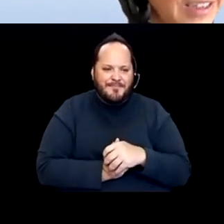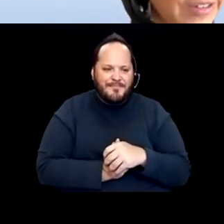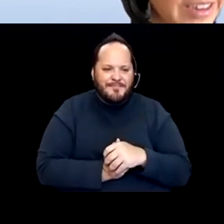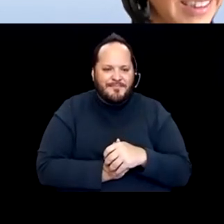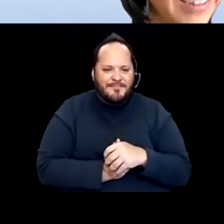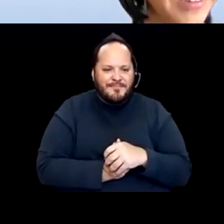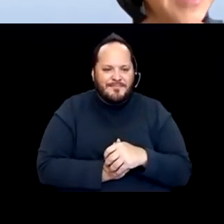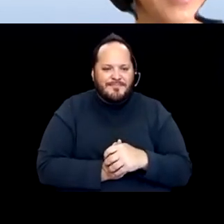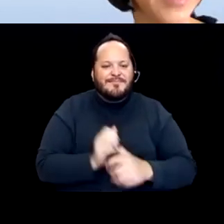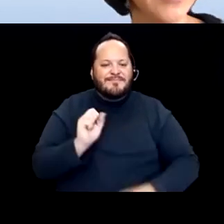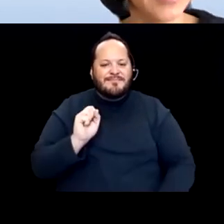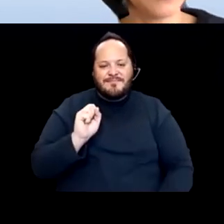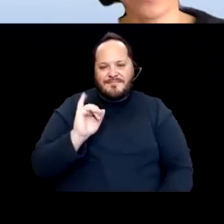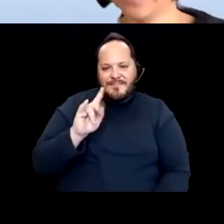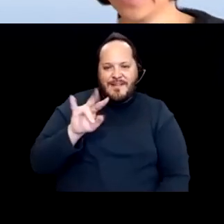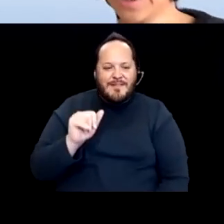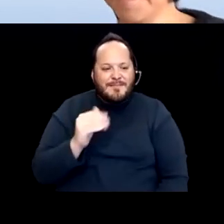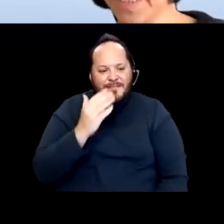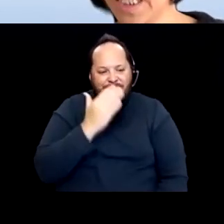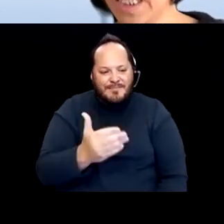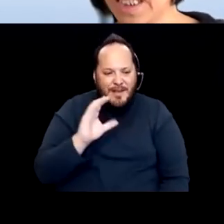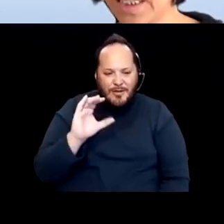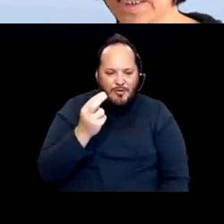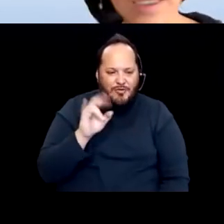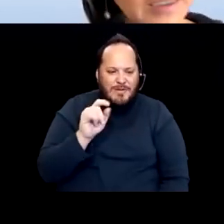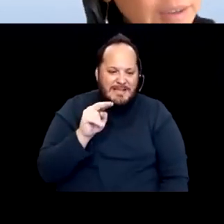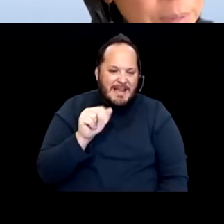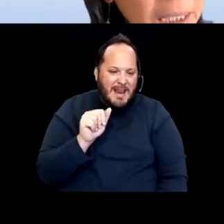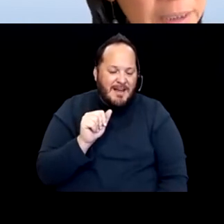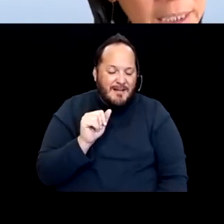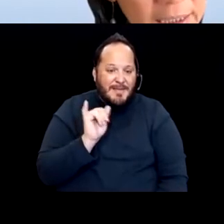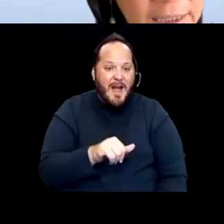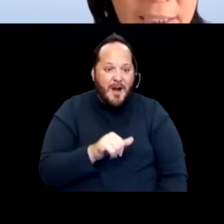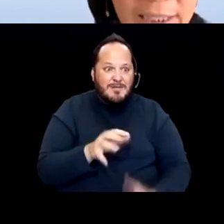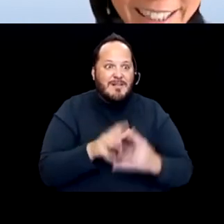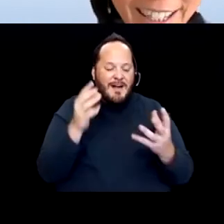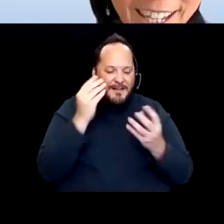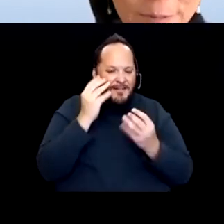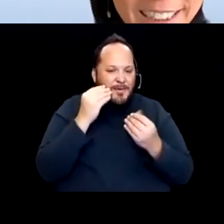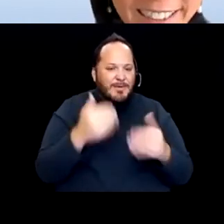Thank you, Christina. That was a lot. You know because I would,